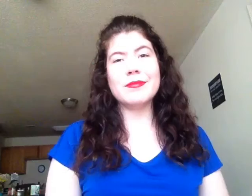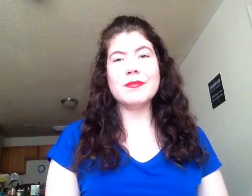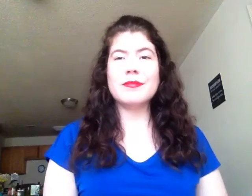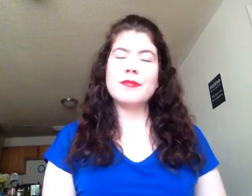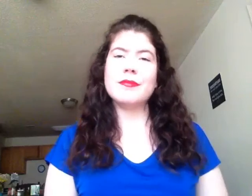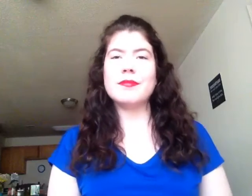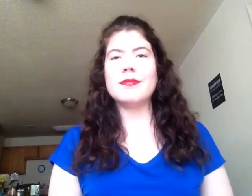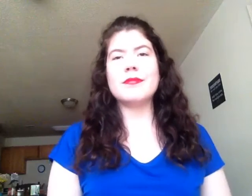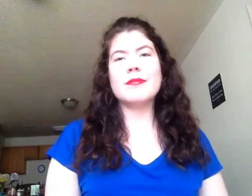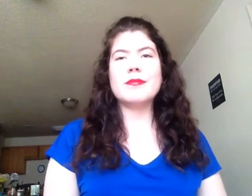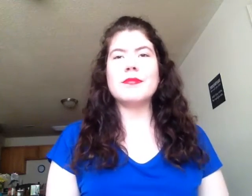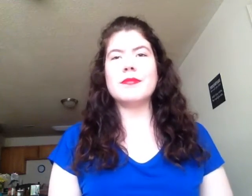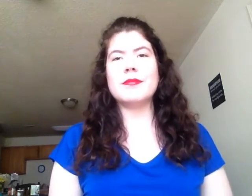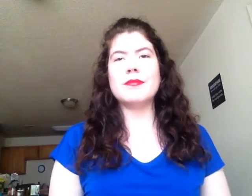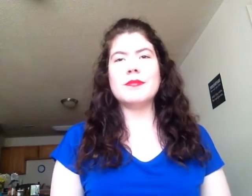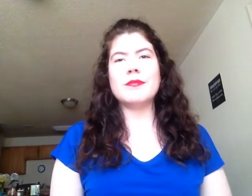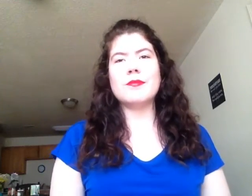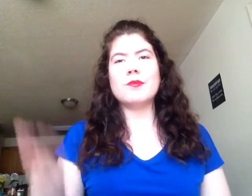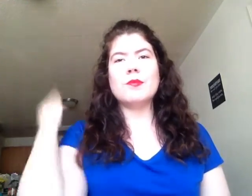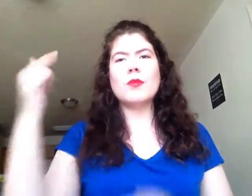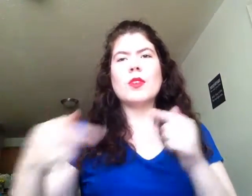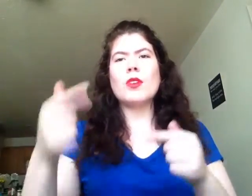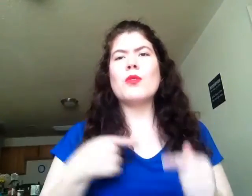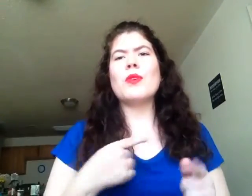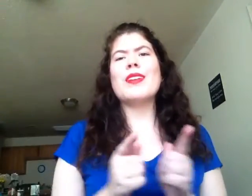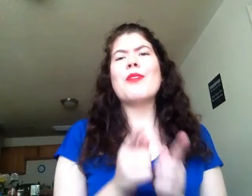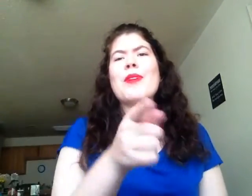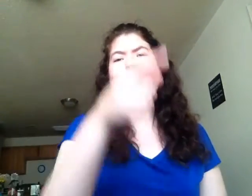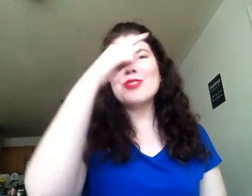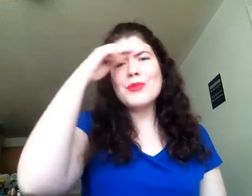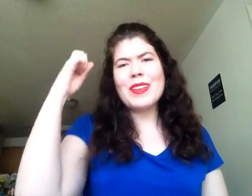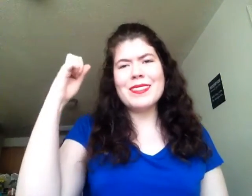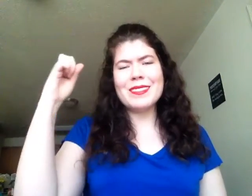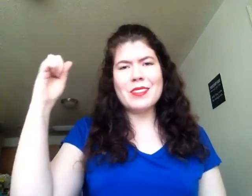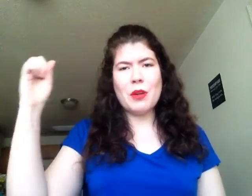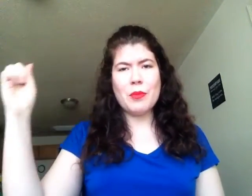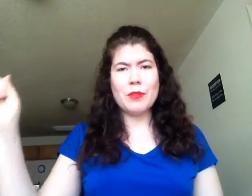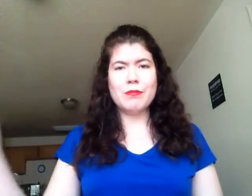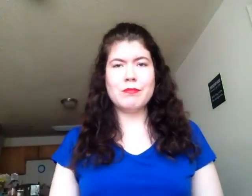(Past) When I met you summertime,